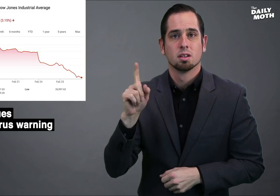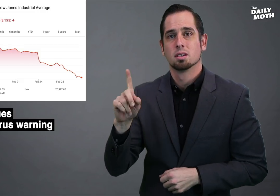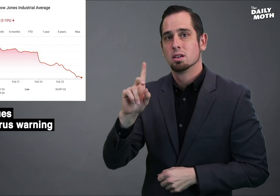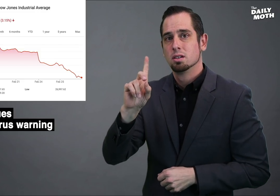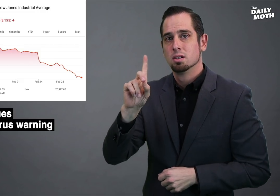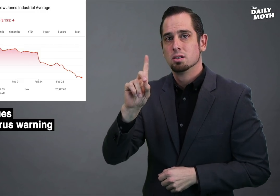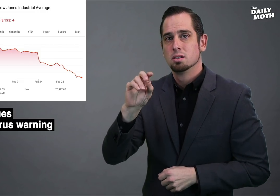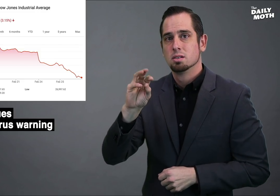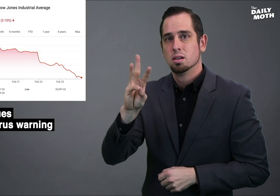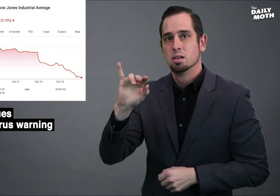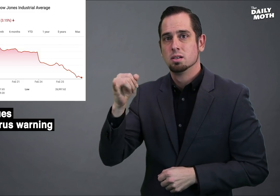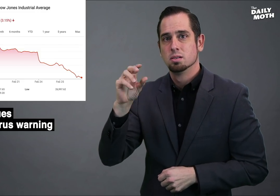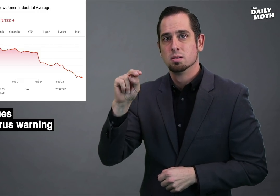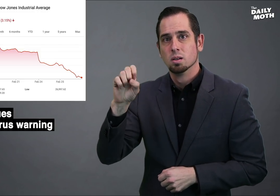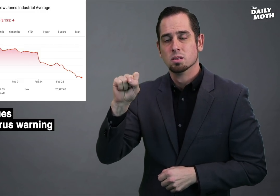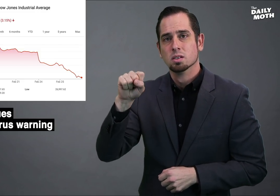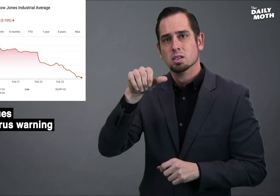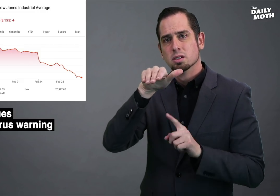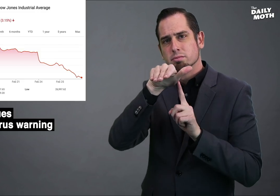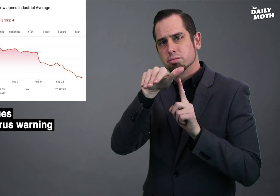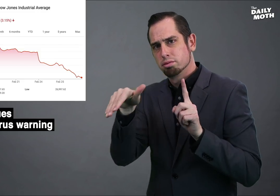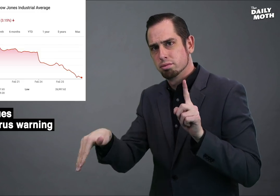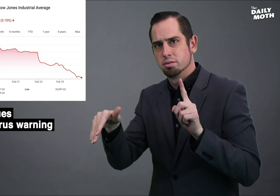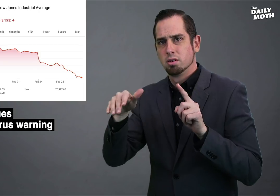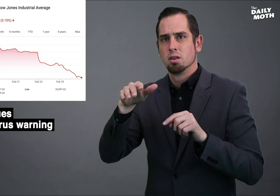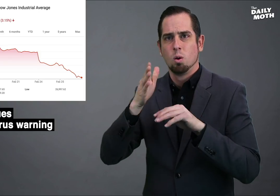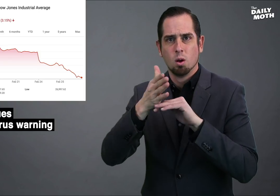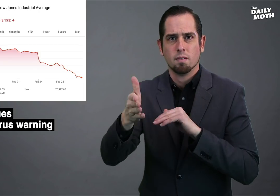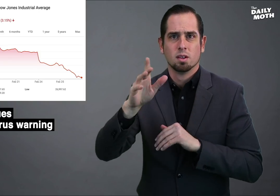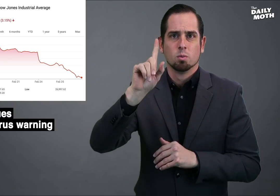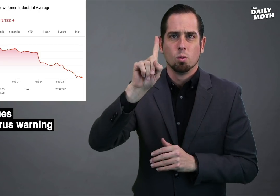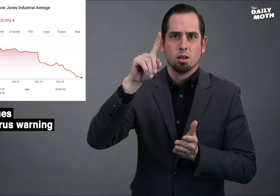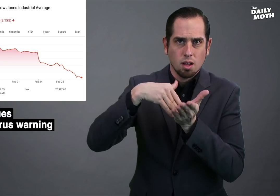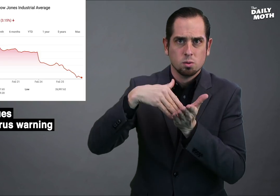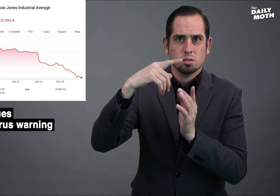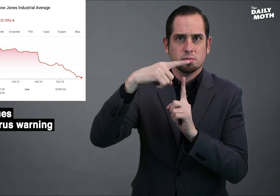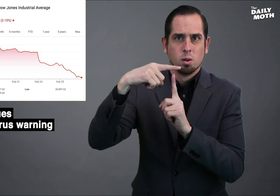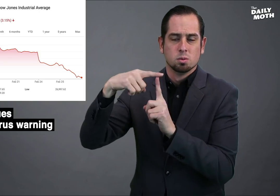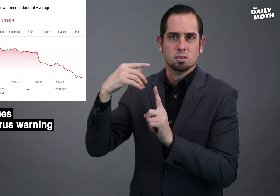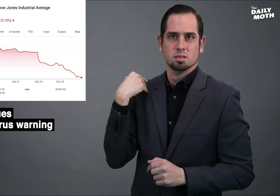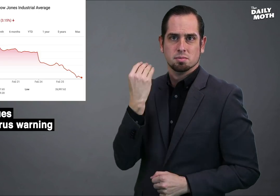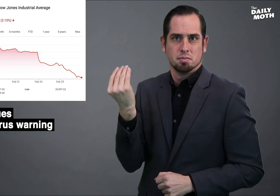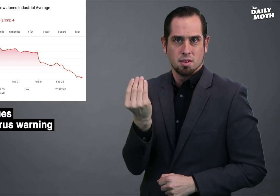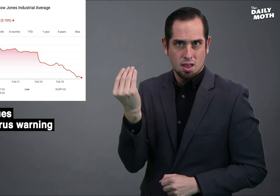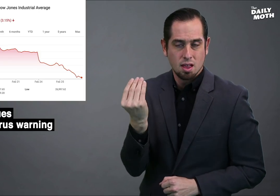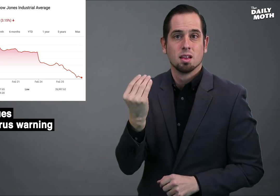as the Dow Jones dropped over 1,000 points on Monday